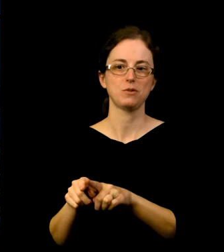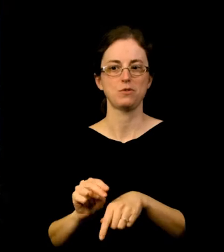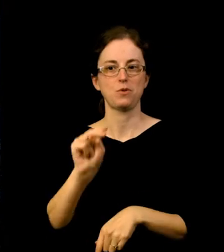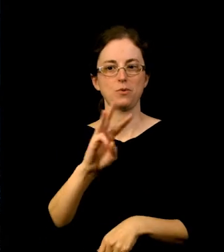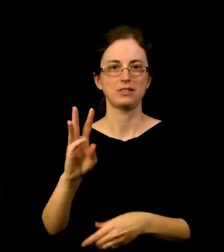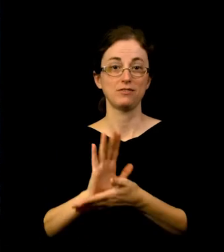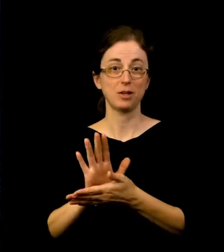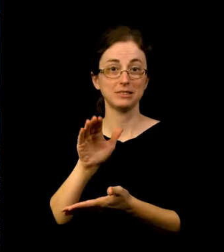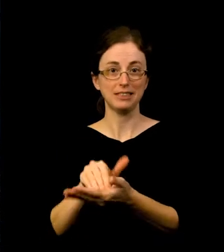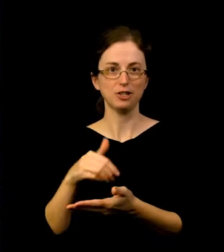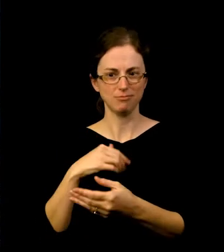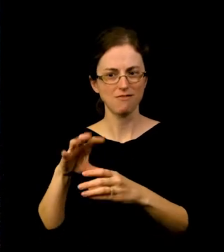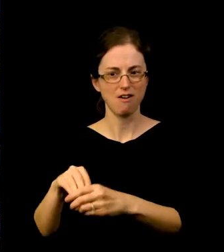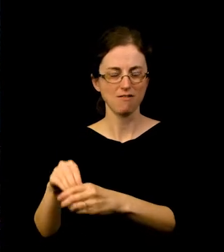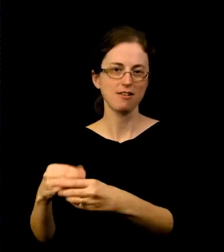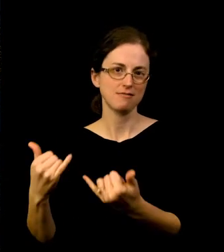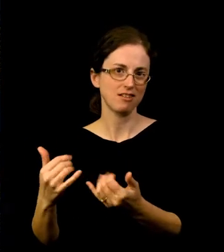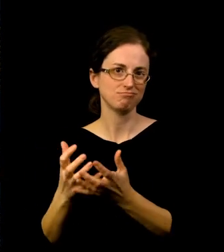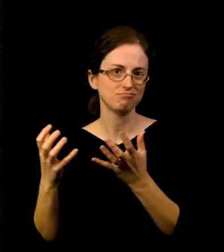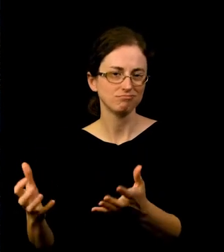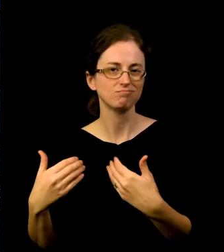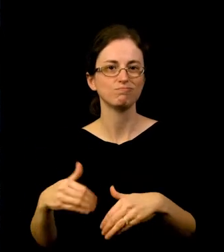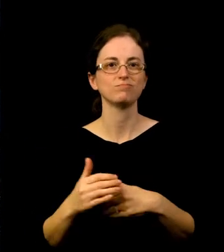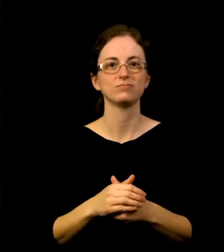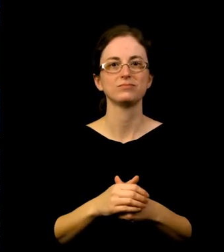I had the joy of creating pre-show trivia and word scramble videos to proceed